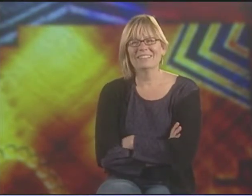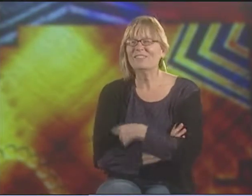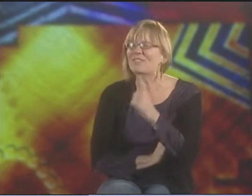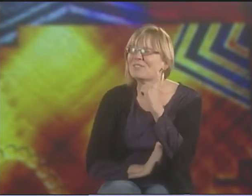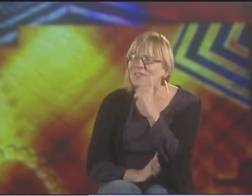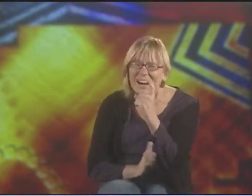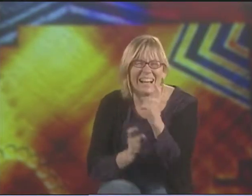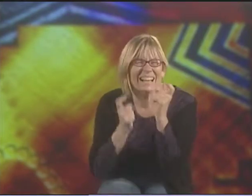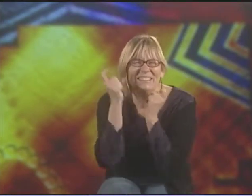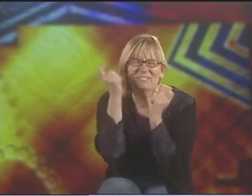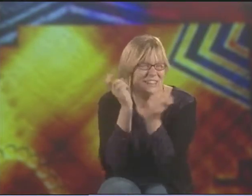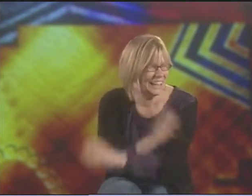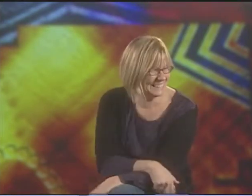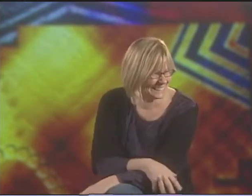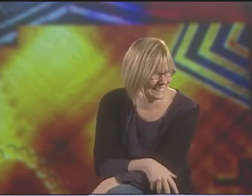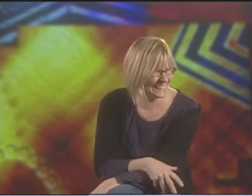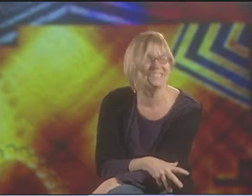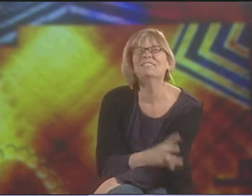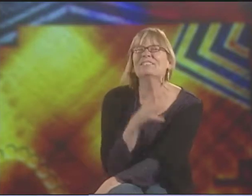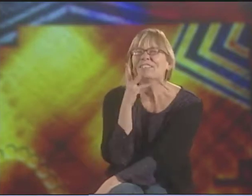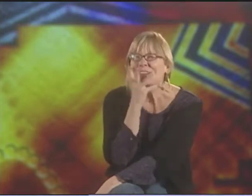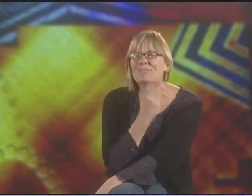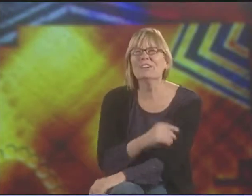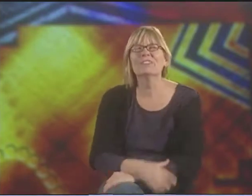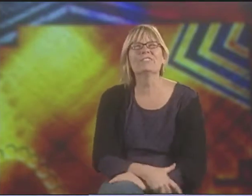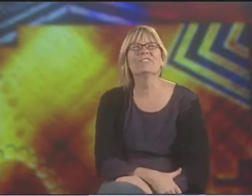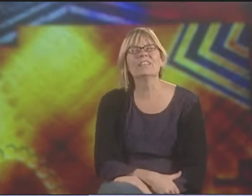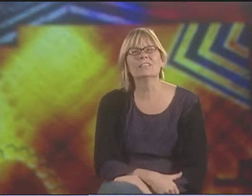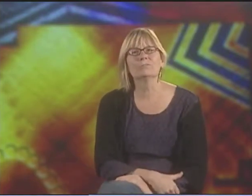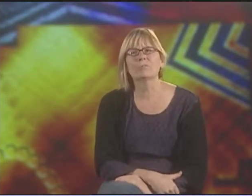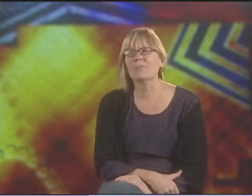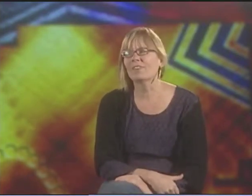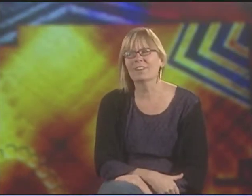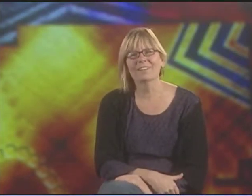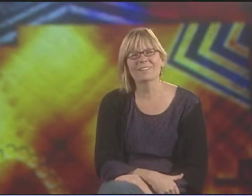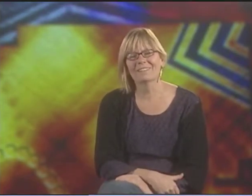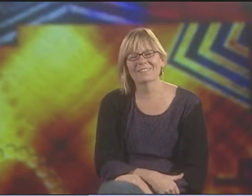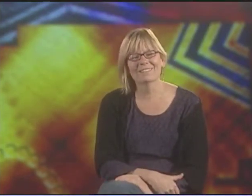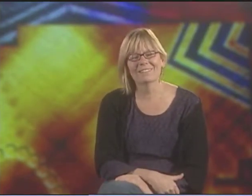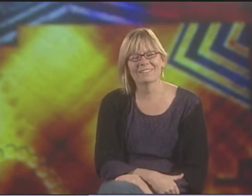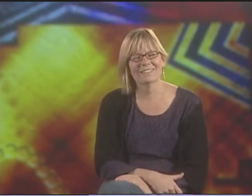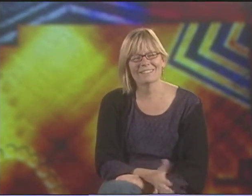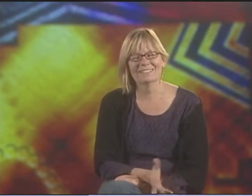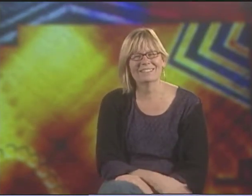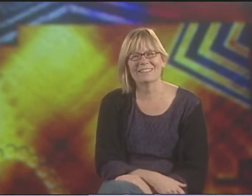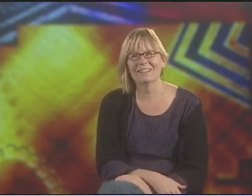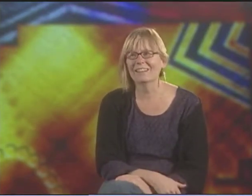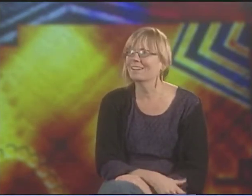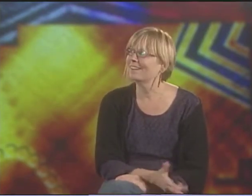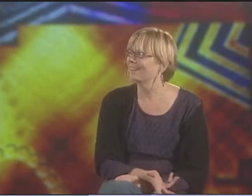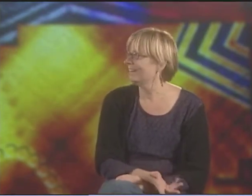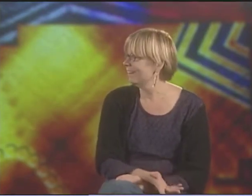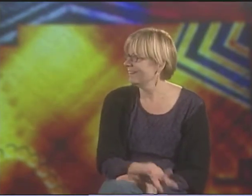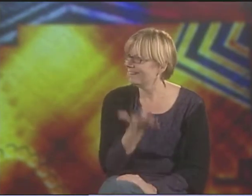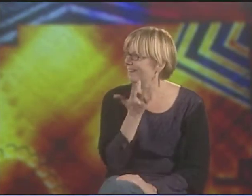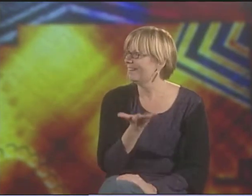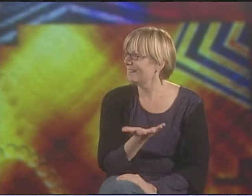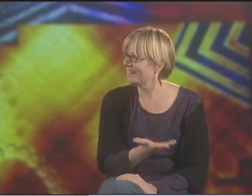IT'S SUCH A GREAT EXPRESSION. IT'S REALLY BEAUTIFUL. IT'S LIKE WHO HE REALLY IS. JUST SHAKES HIS HEAD LIKE, "HOLY COW. CAN YOU BELIEVE THIS?"